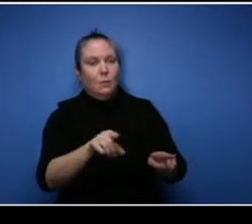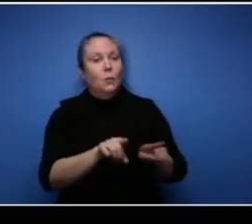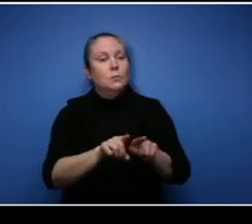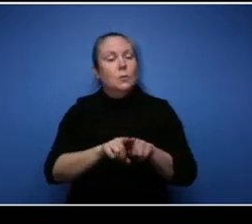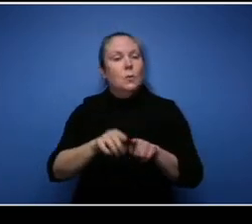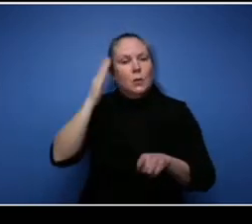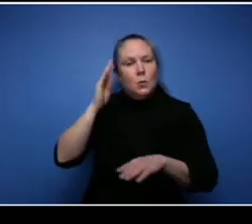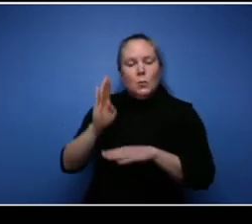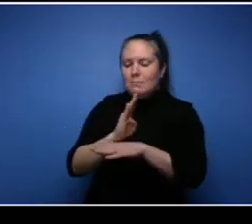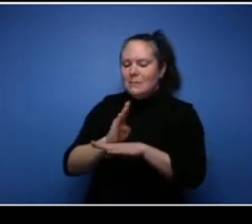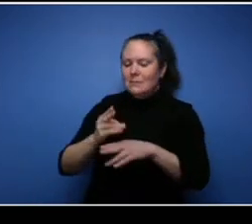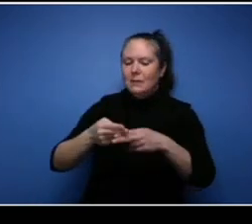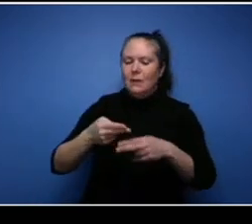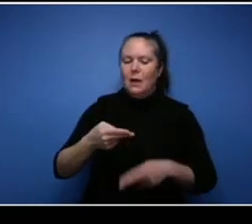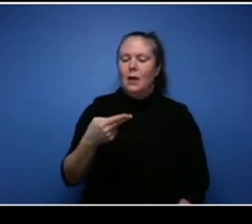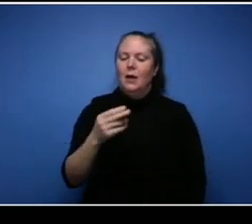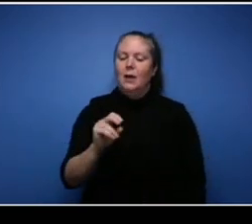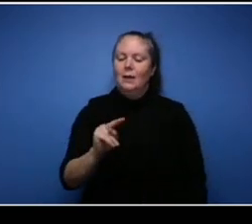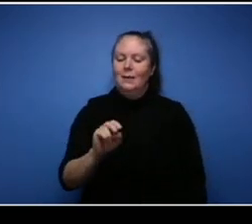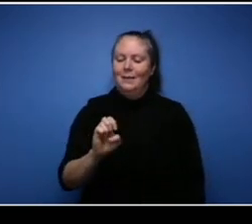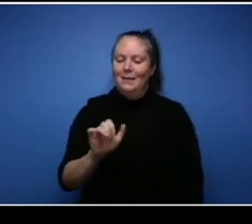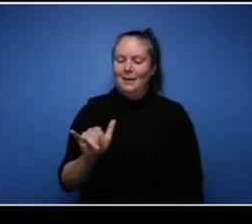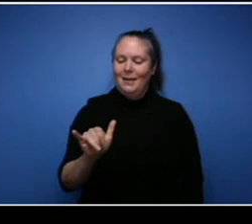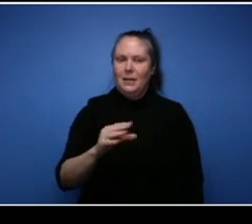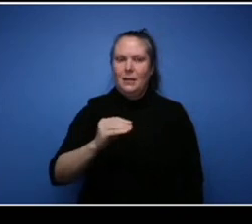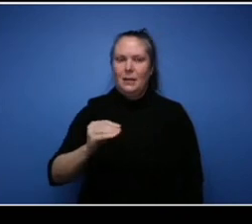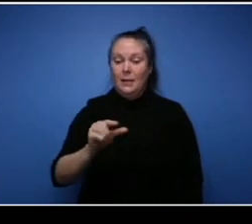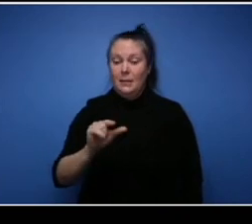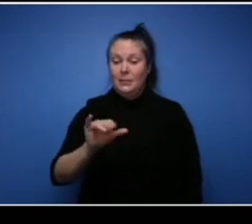in there and pick up our products there, and if you're in the Bedford location, you can